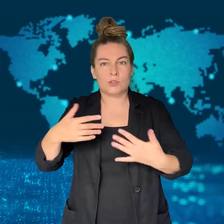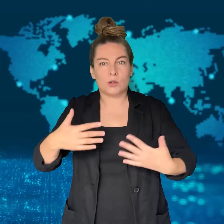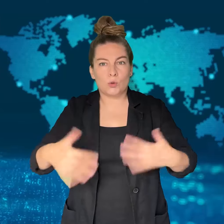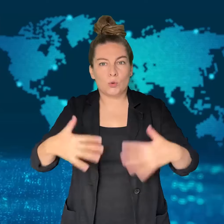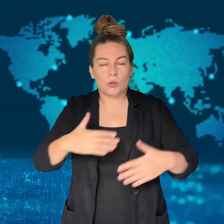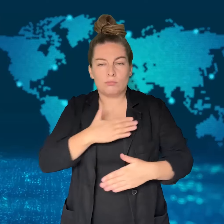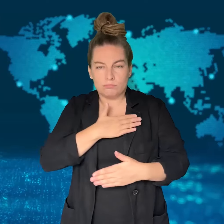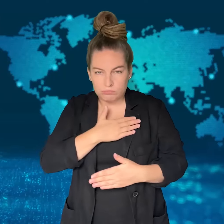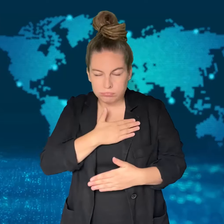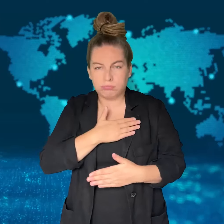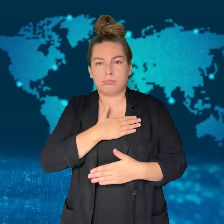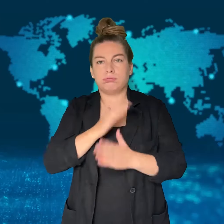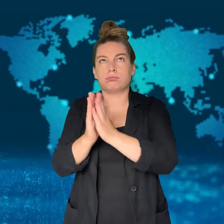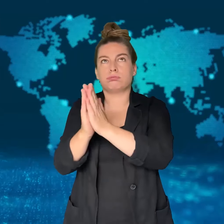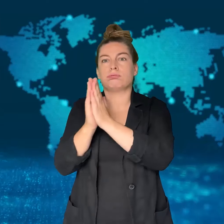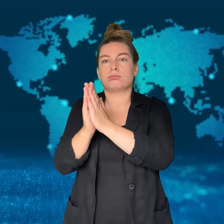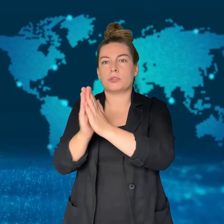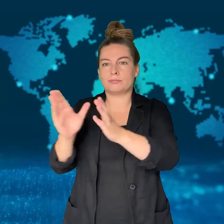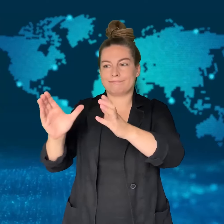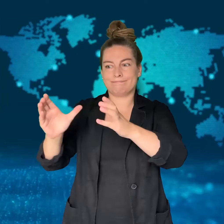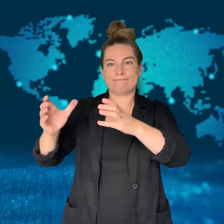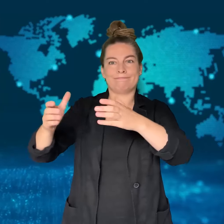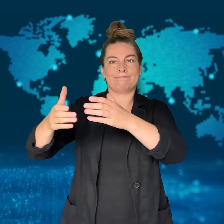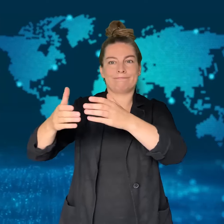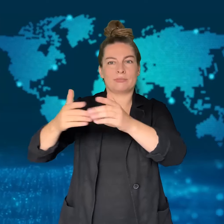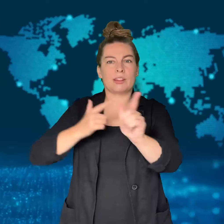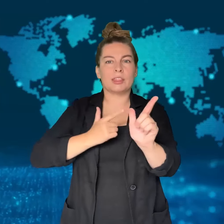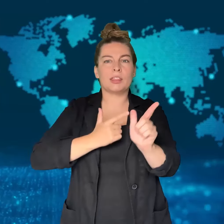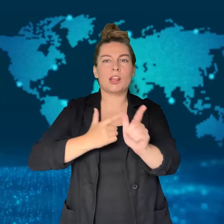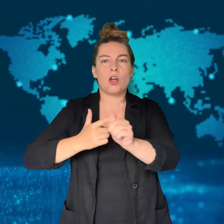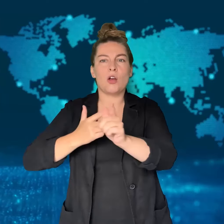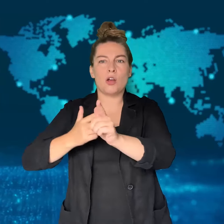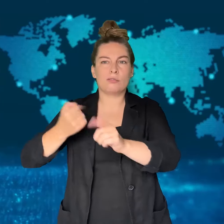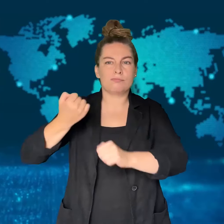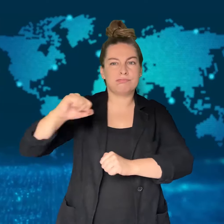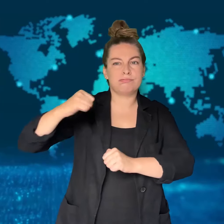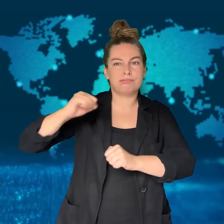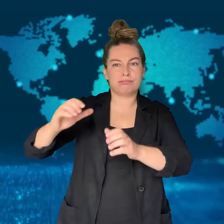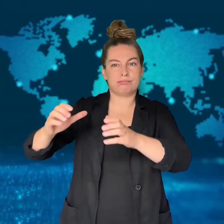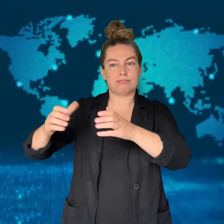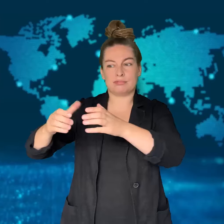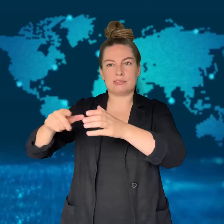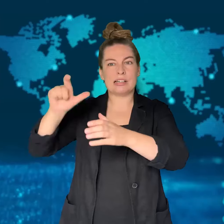The suspects arrested included a 19-year-old who had